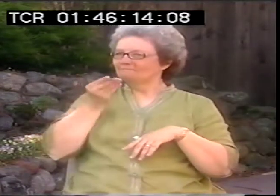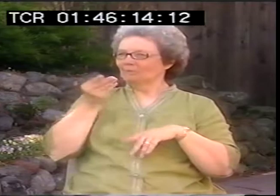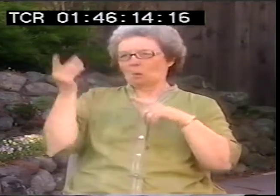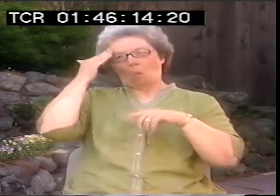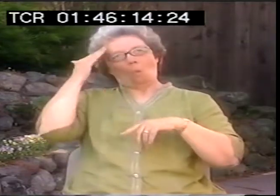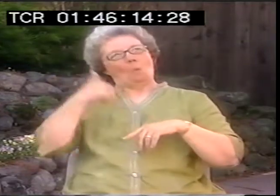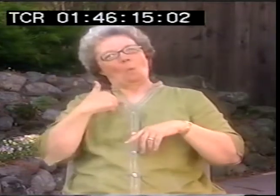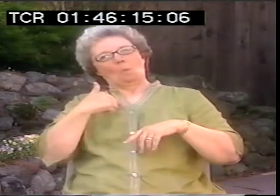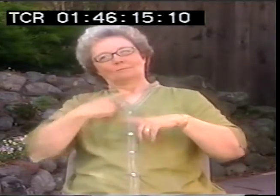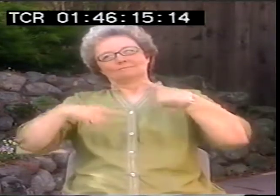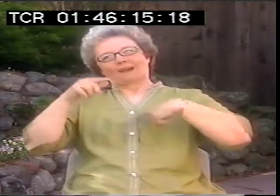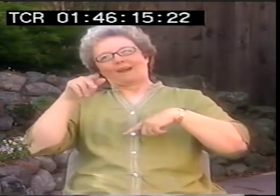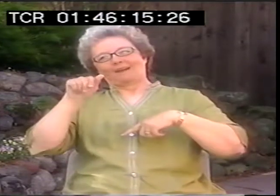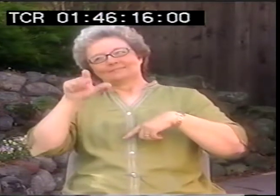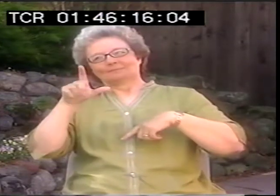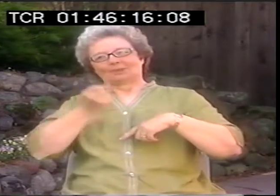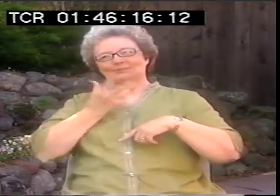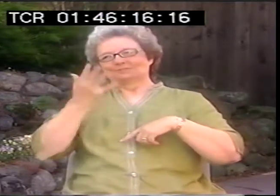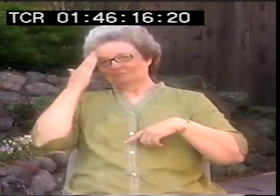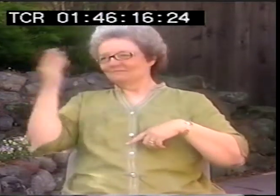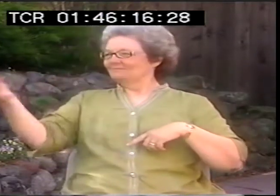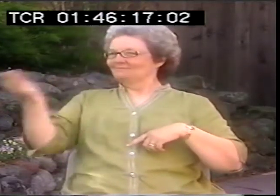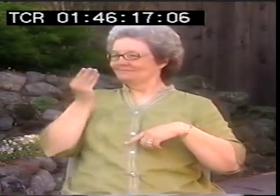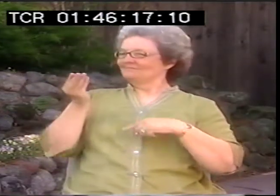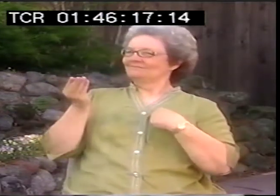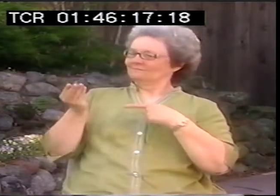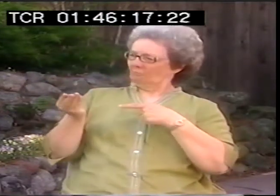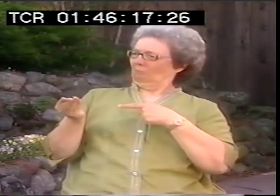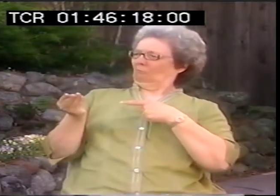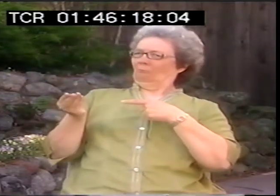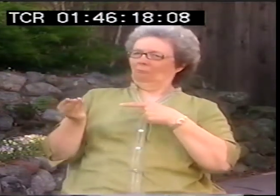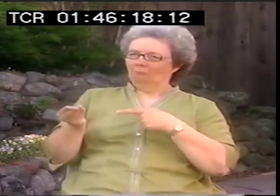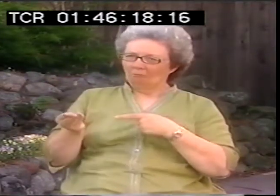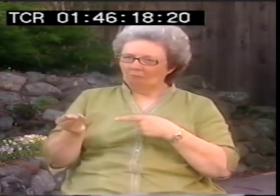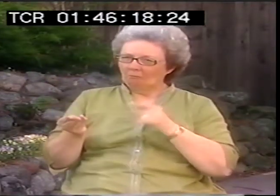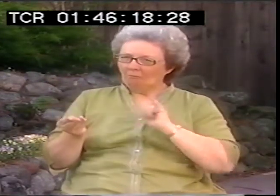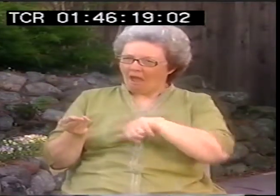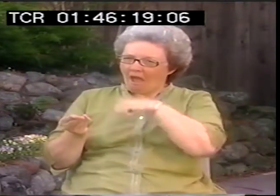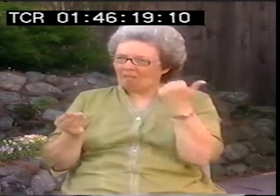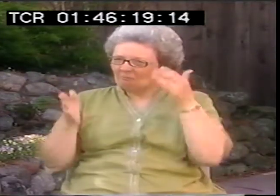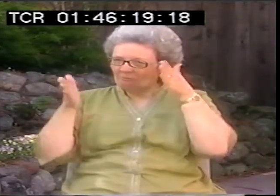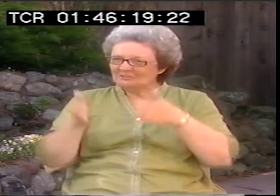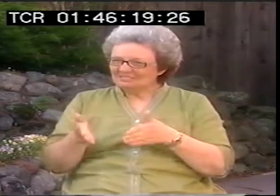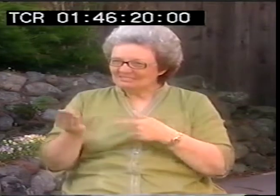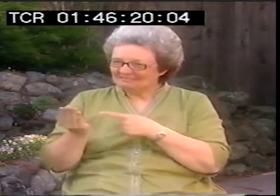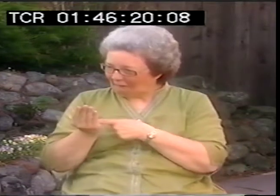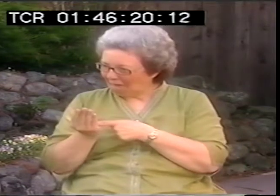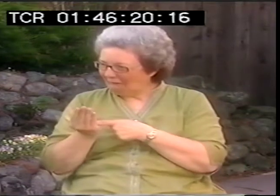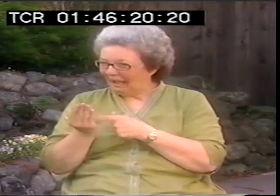performing and giving workshops in ASL poetry and analyzing and discussing poetry. And then somebody who knew that I